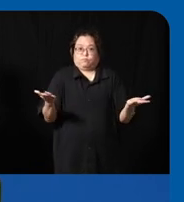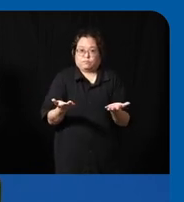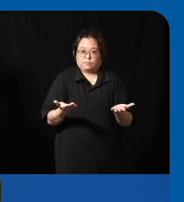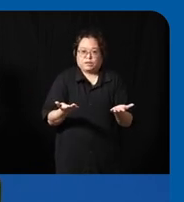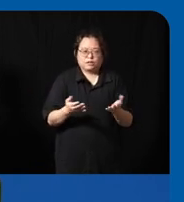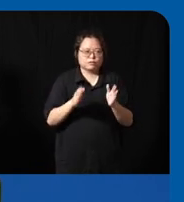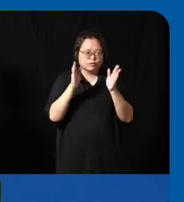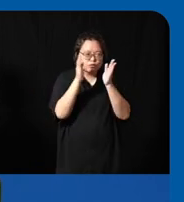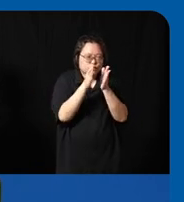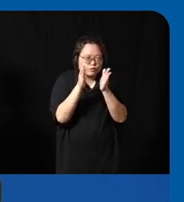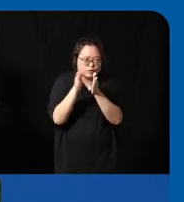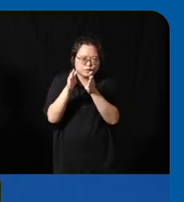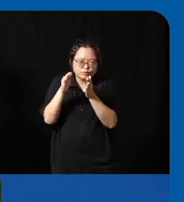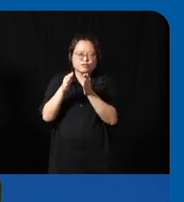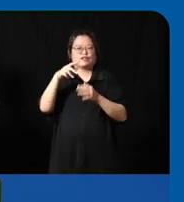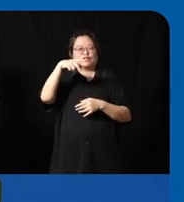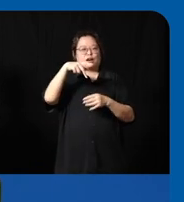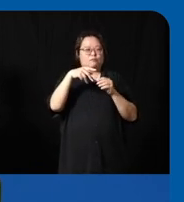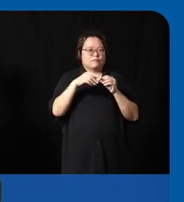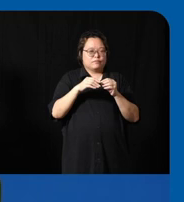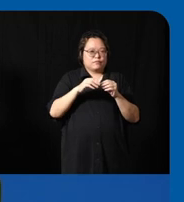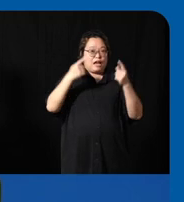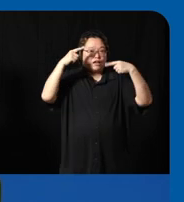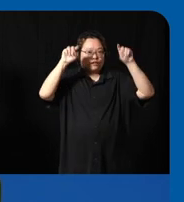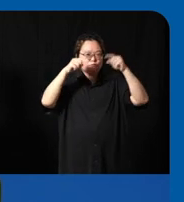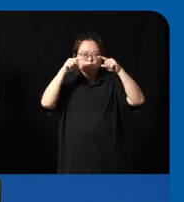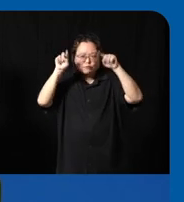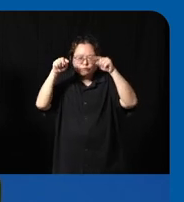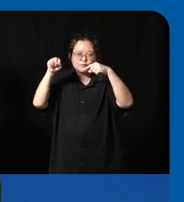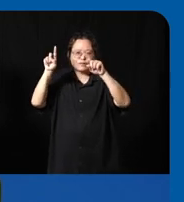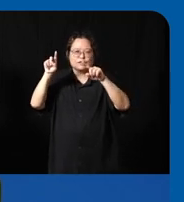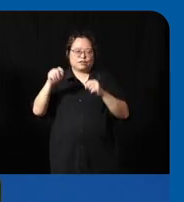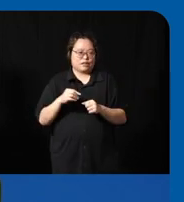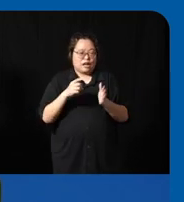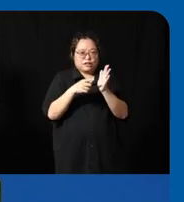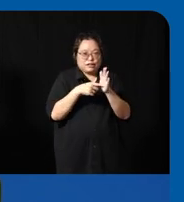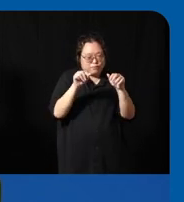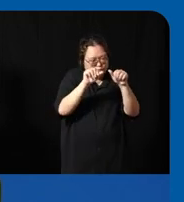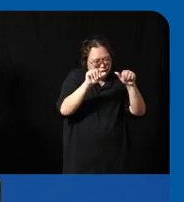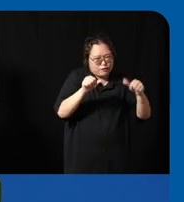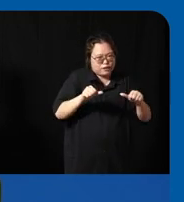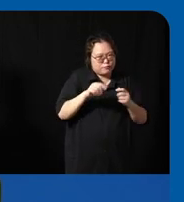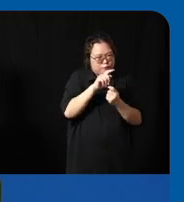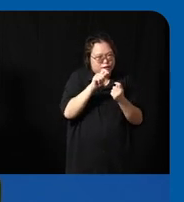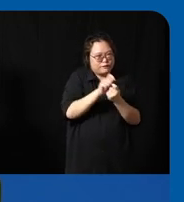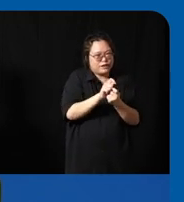know small pocket of Excellence having certain specific areas uh where the proof of concept can